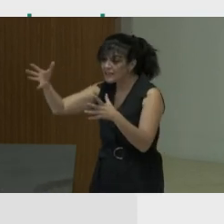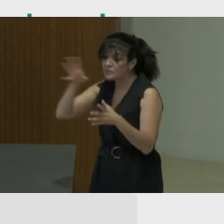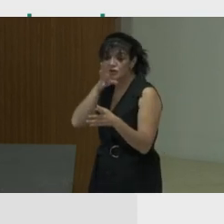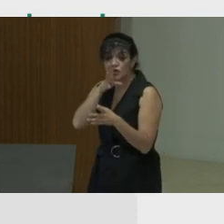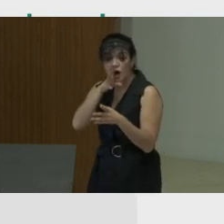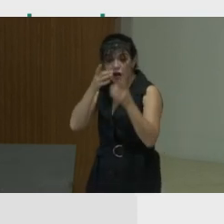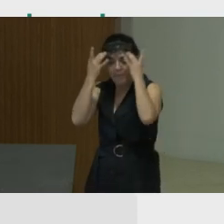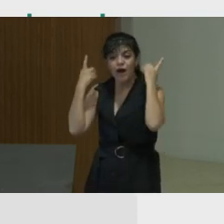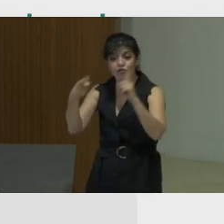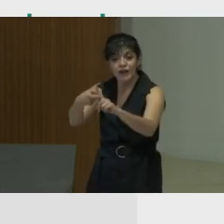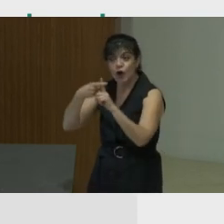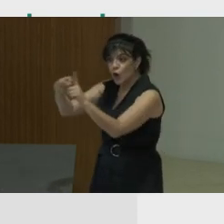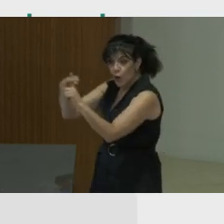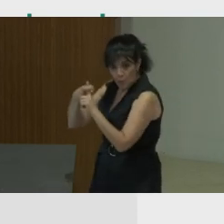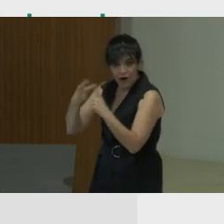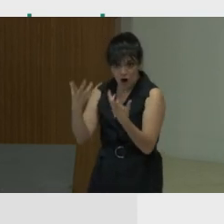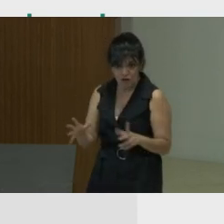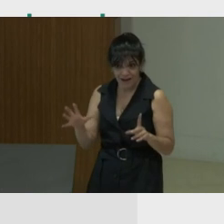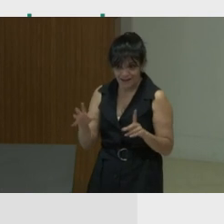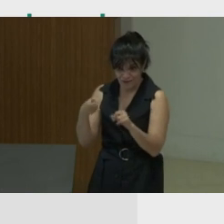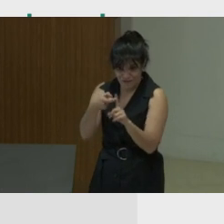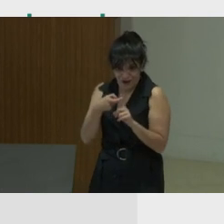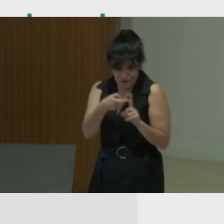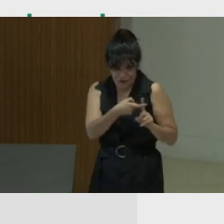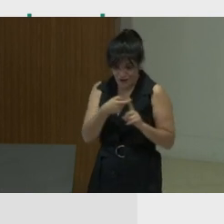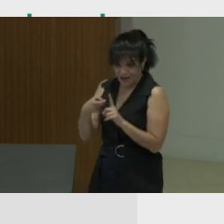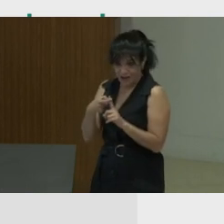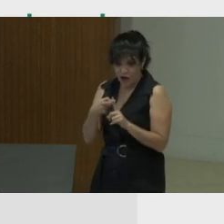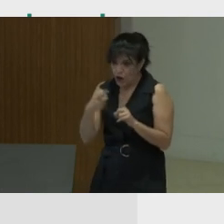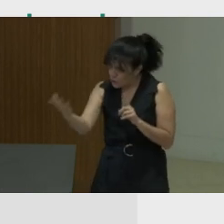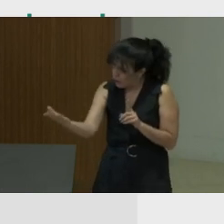of recruitment, right, there is already this sense of, well, you are coming to us because